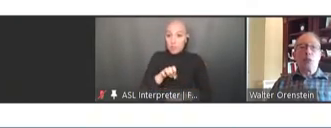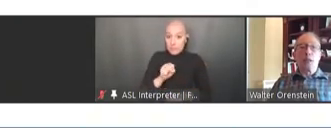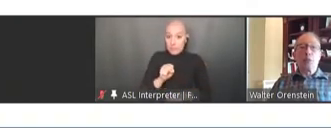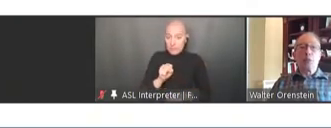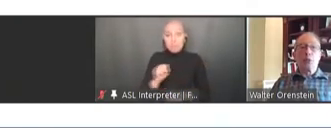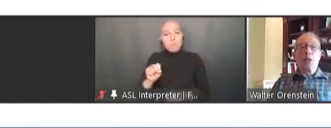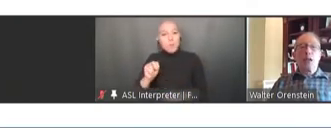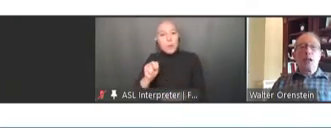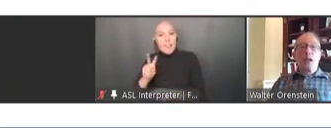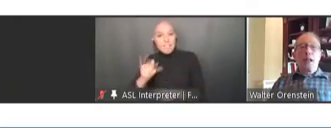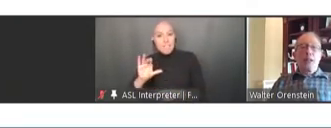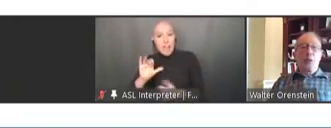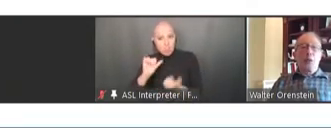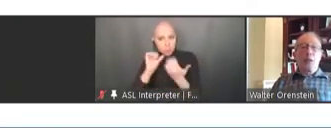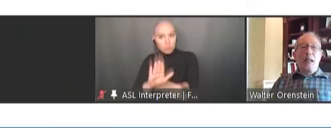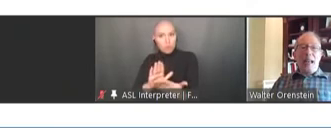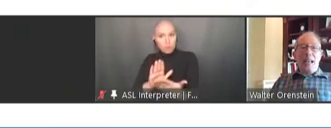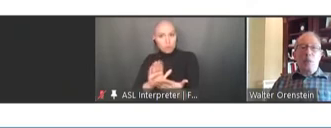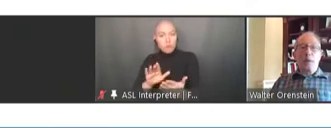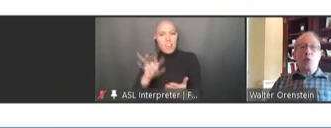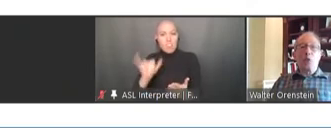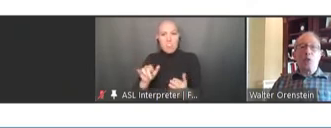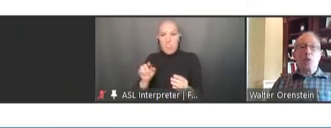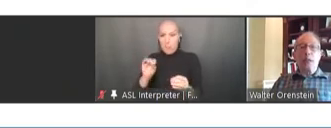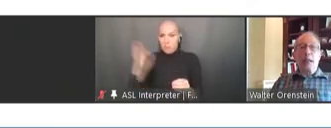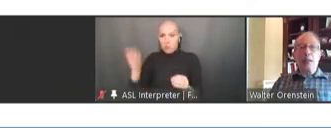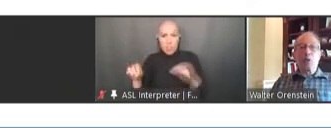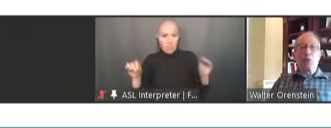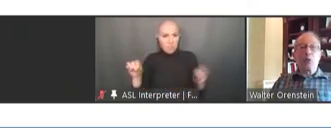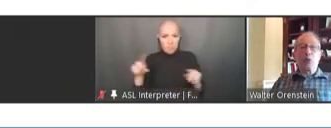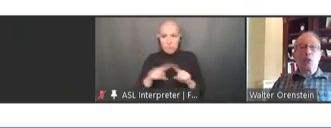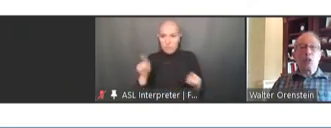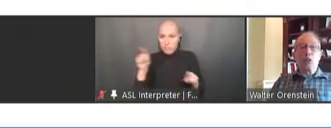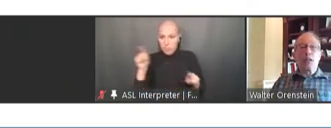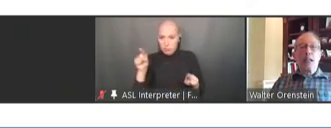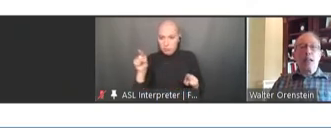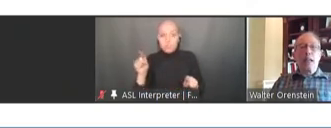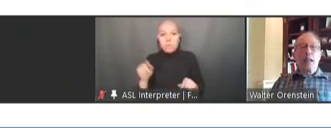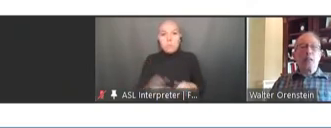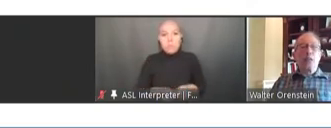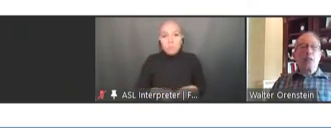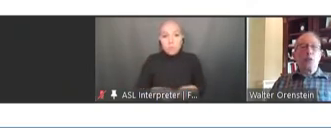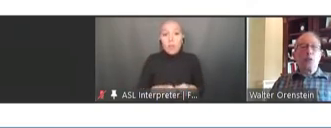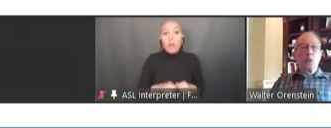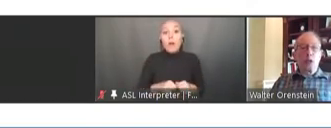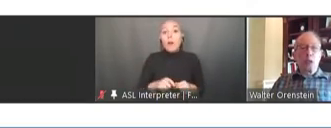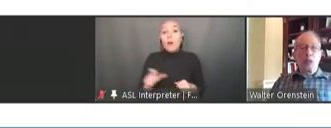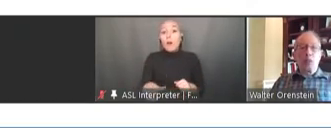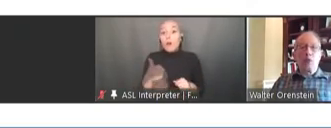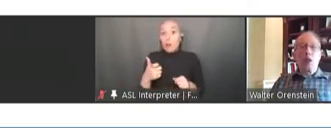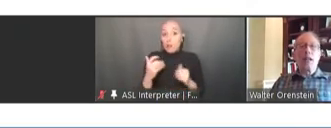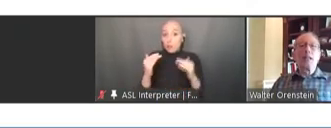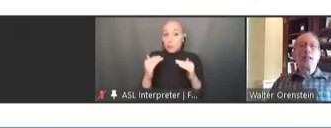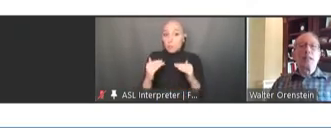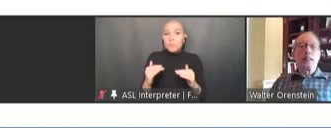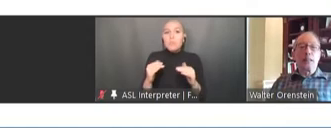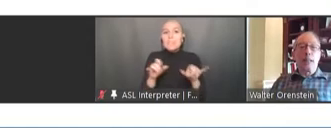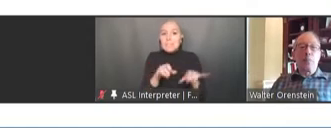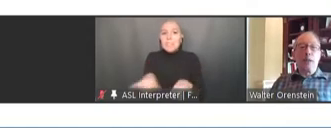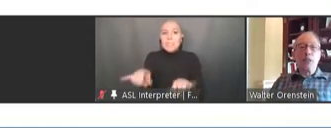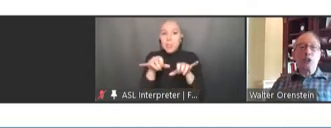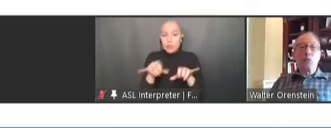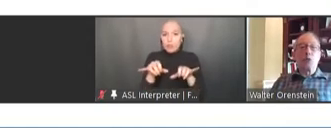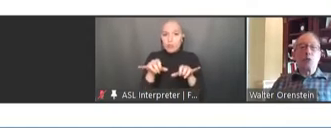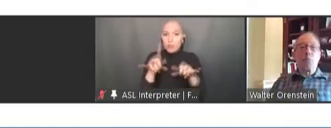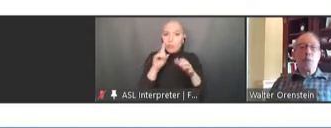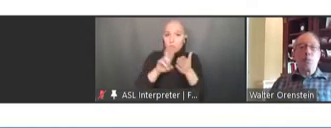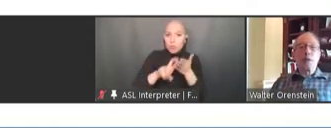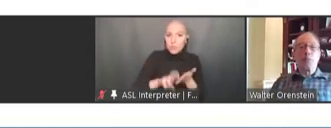times. Another aspect was to enhance research and to solidify the collaboration between public and